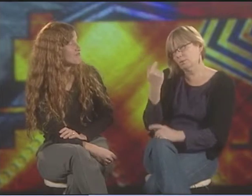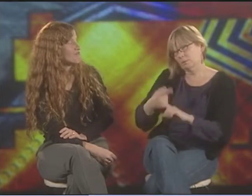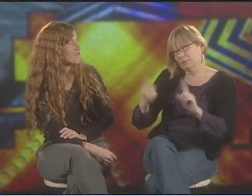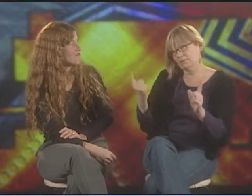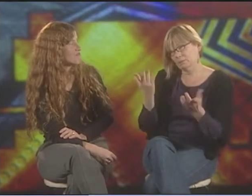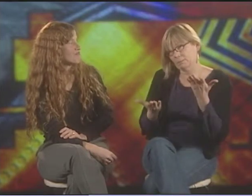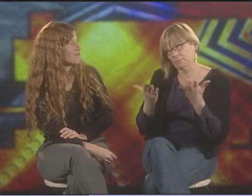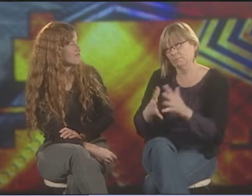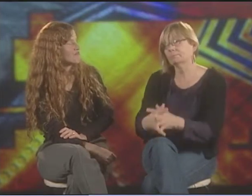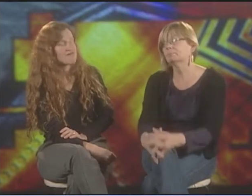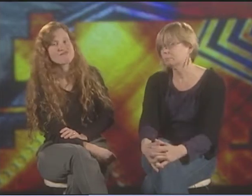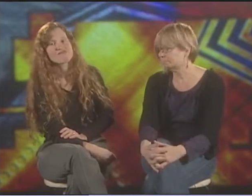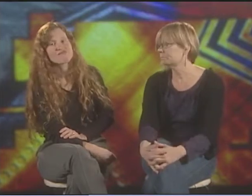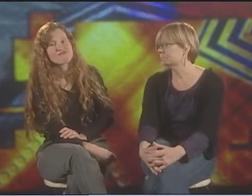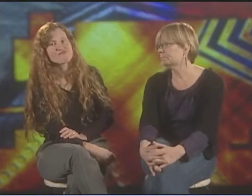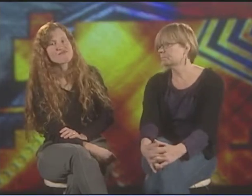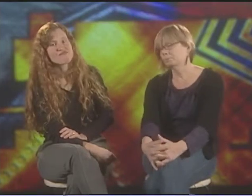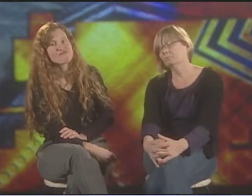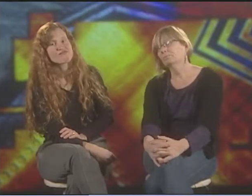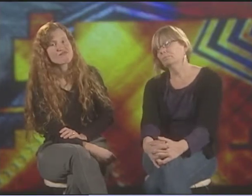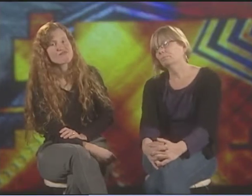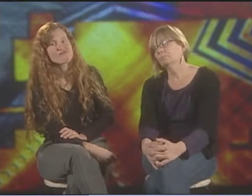SO THAT'S A DIFFERENT WAY TO APPROACH THE WHOLE SUBJECT.